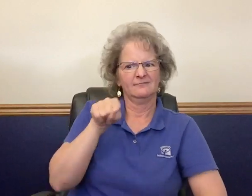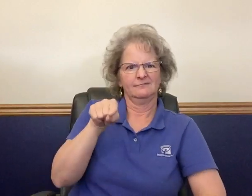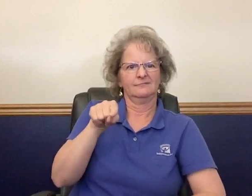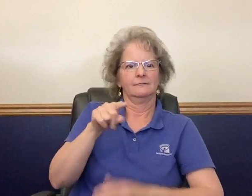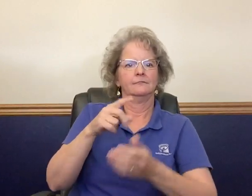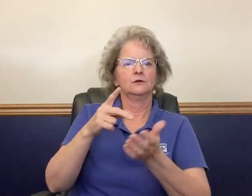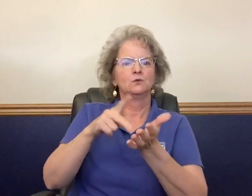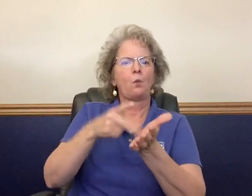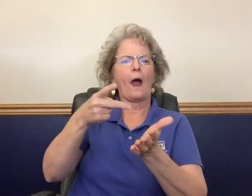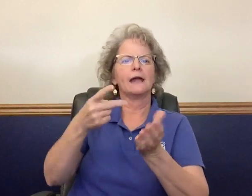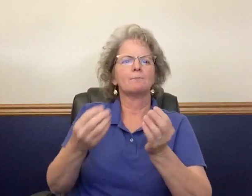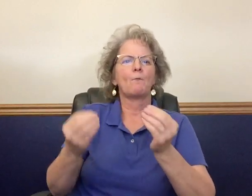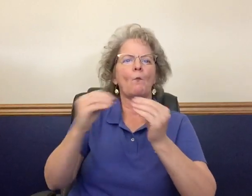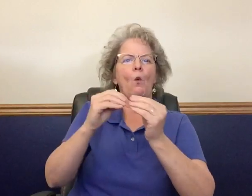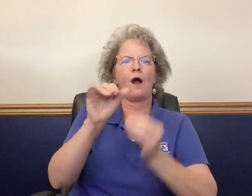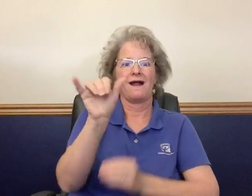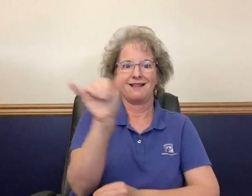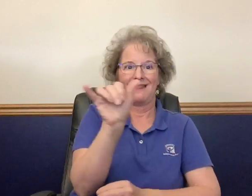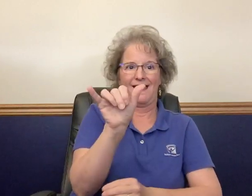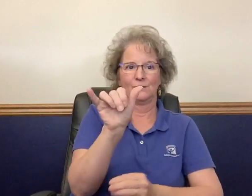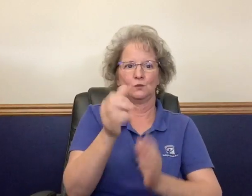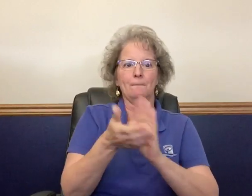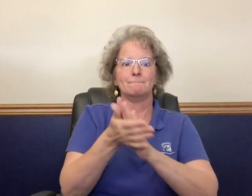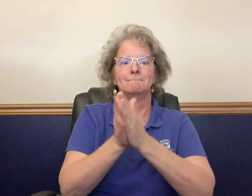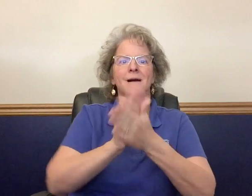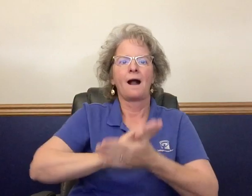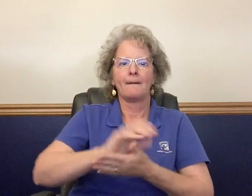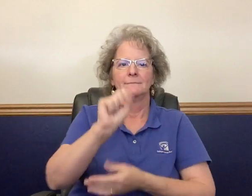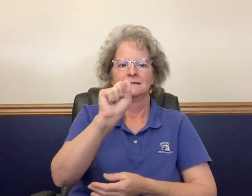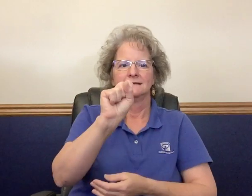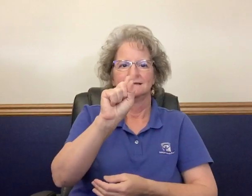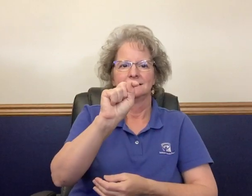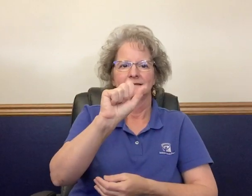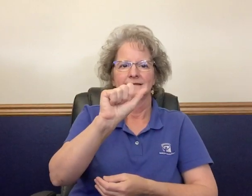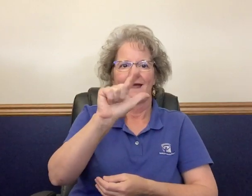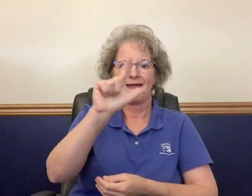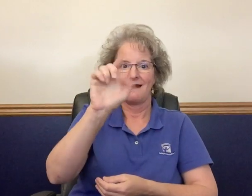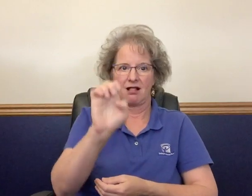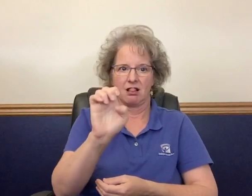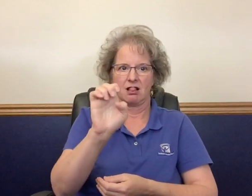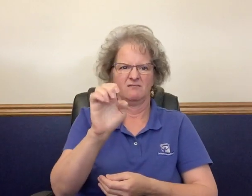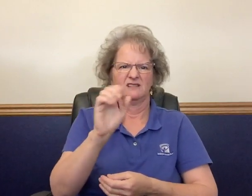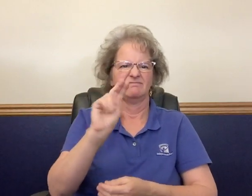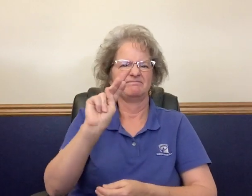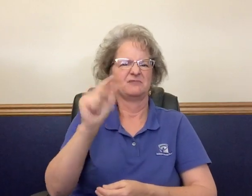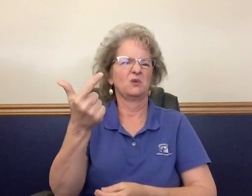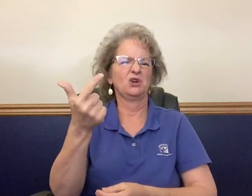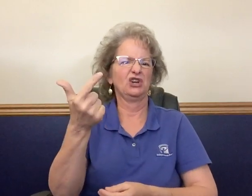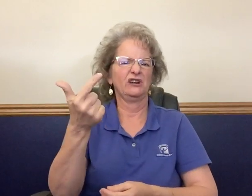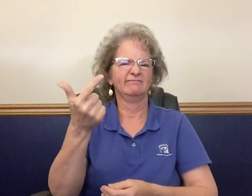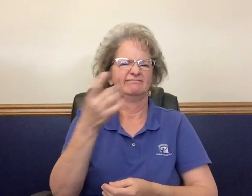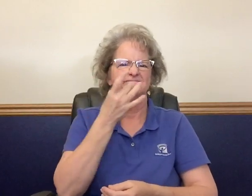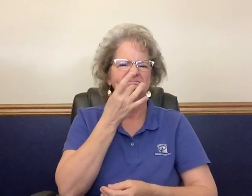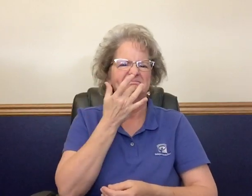Decaf coffee will become stale, (means no good